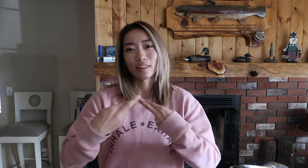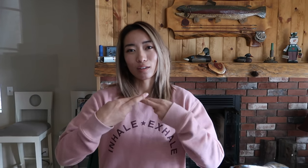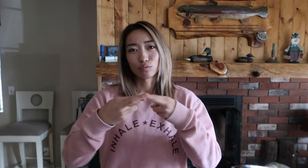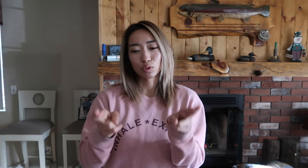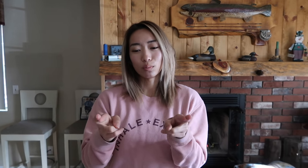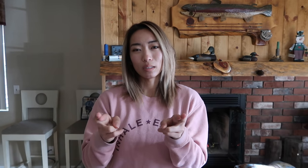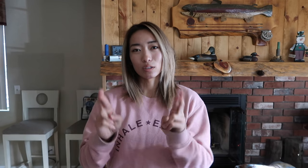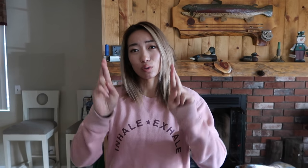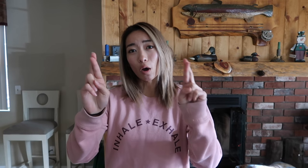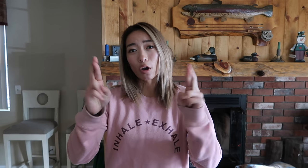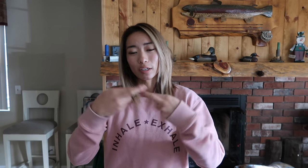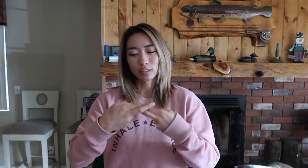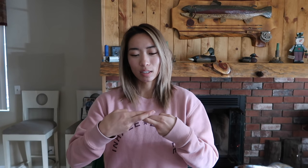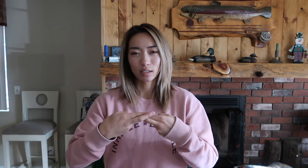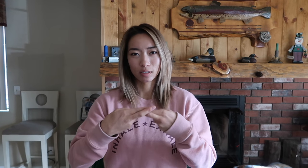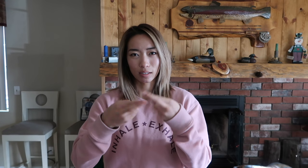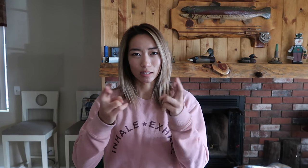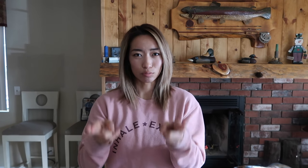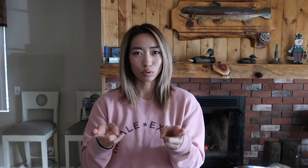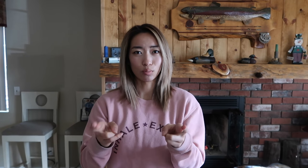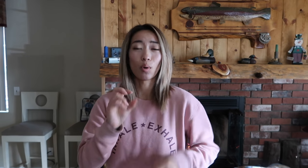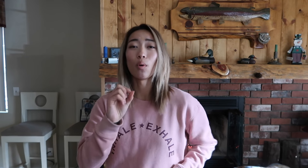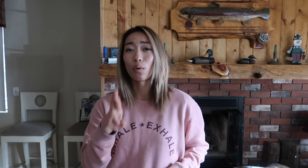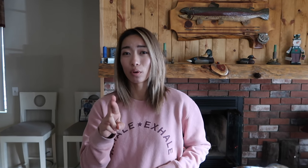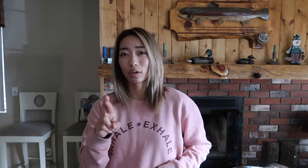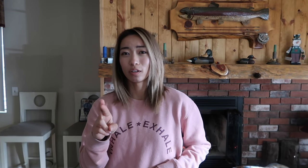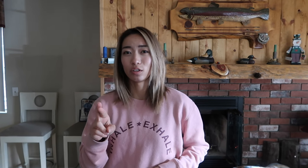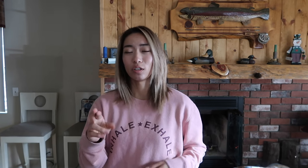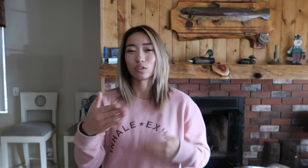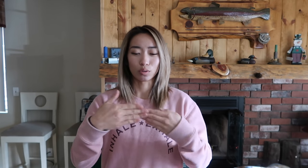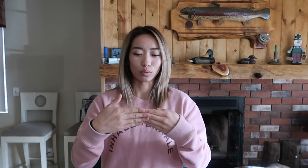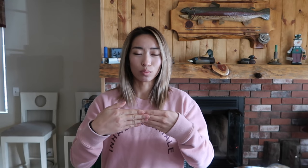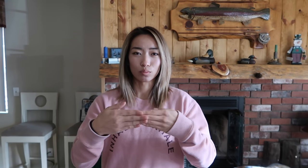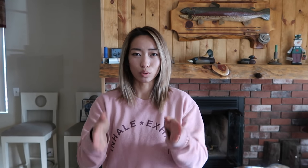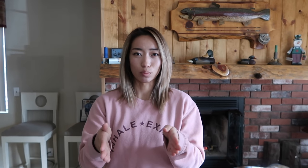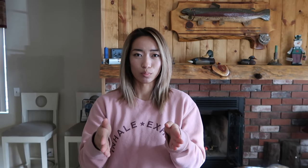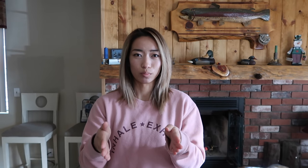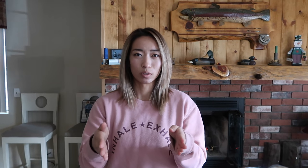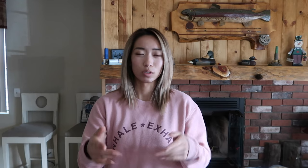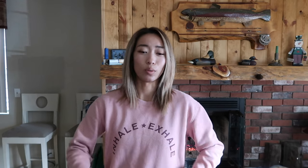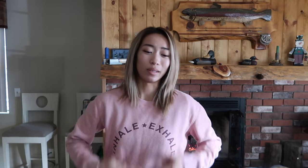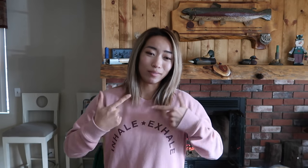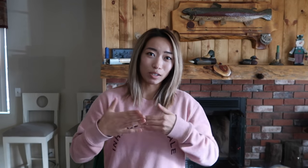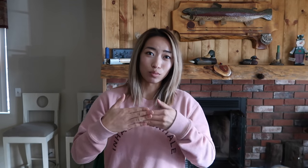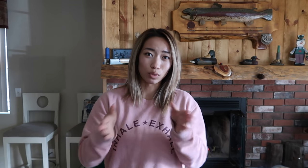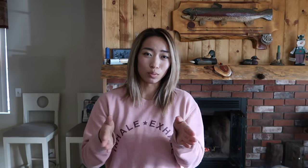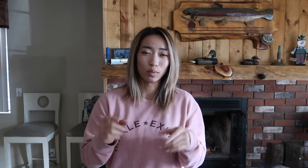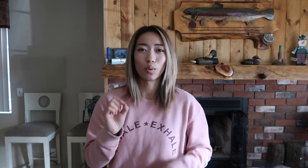and room is two 'R's' like this or you can do room so living room